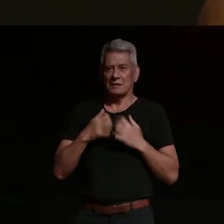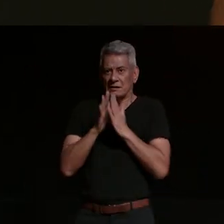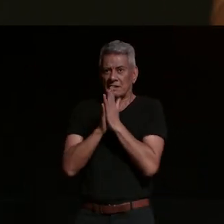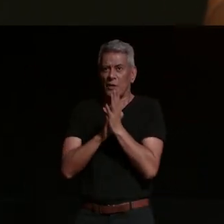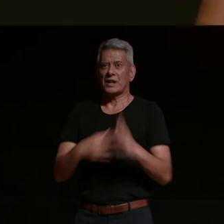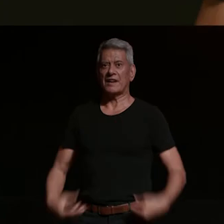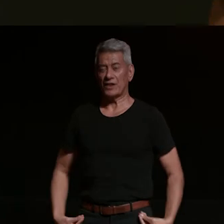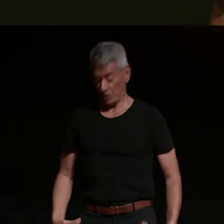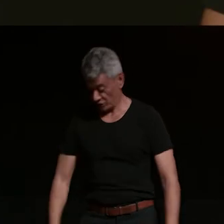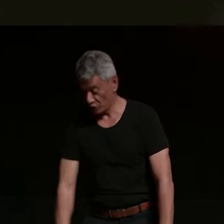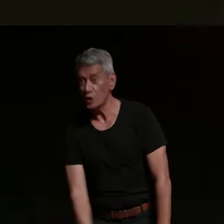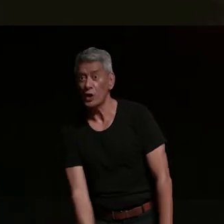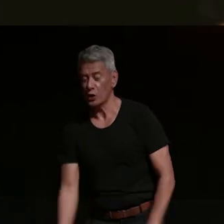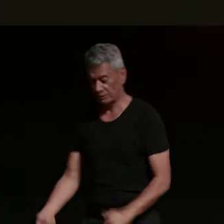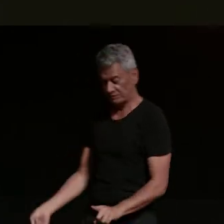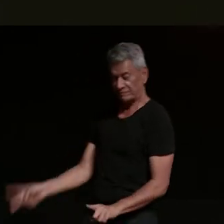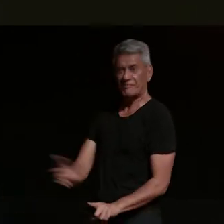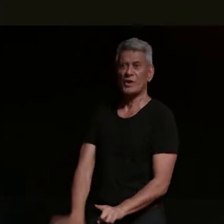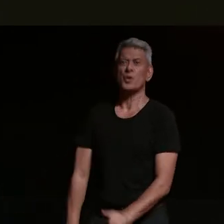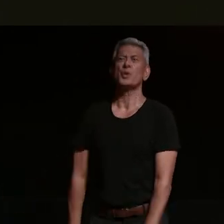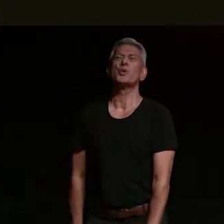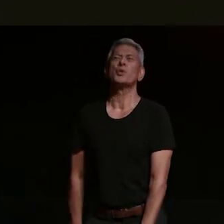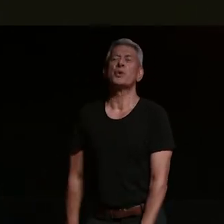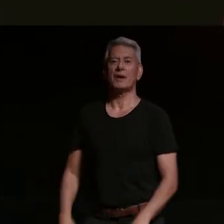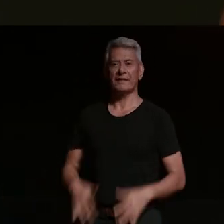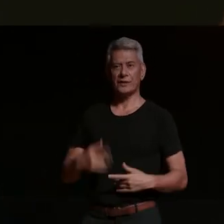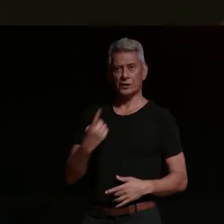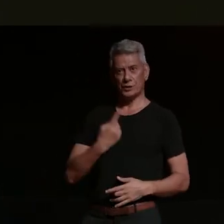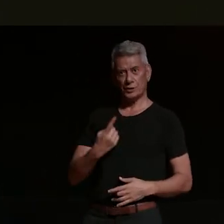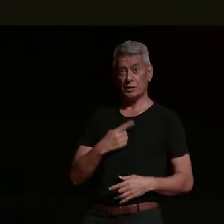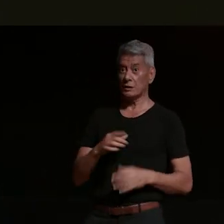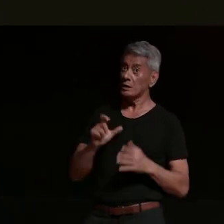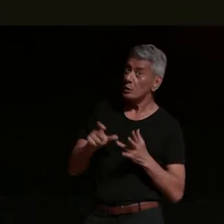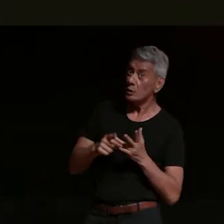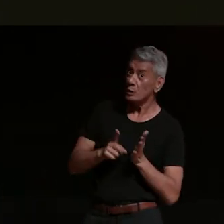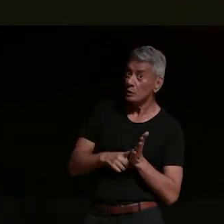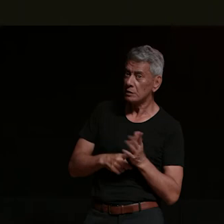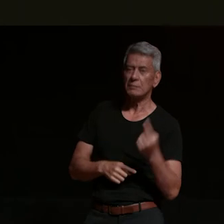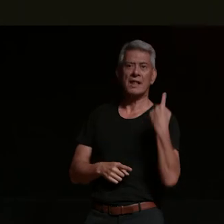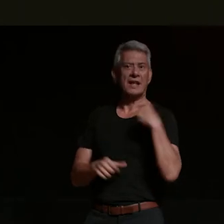and thinking that was super cool right to the point where i was only in grade 11. and so what